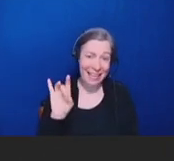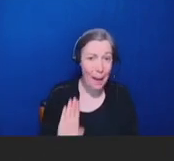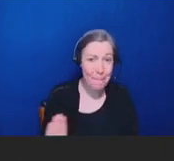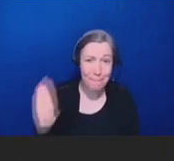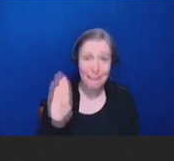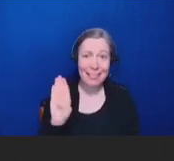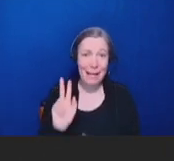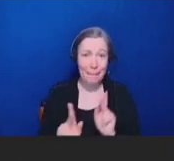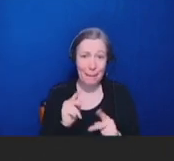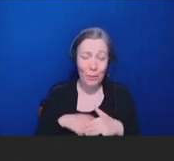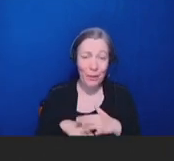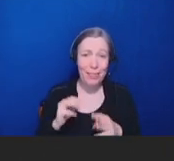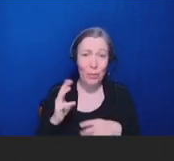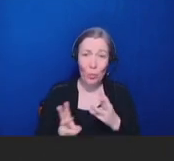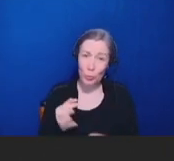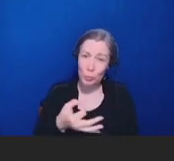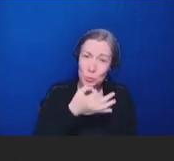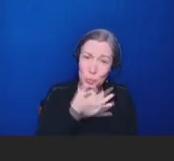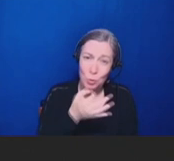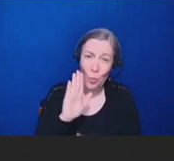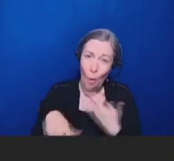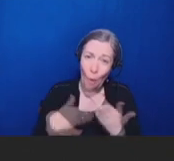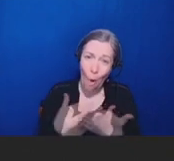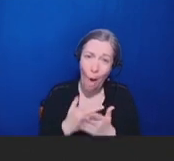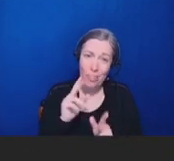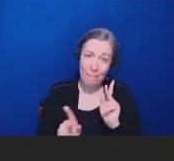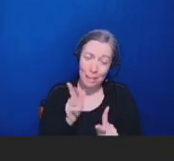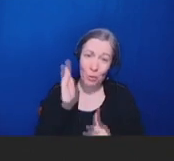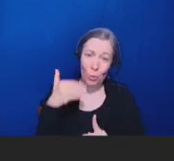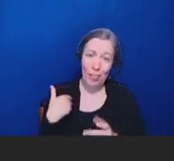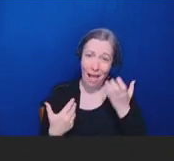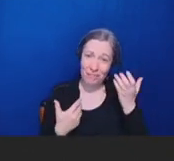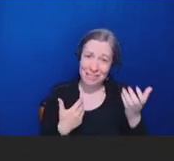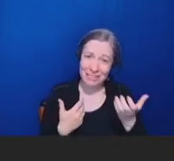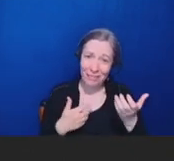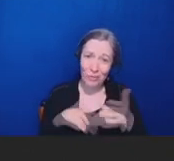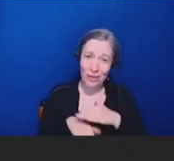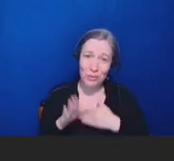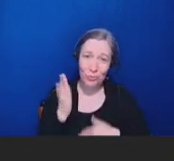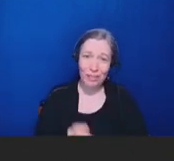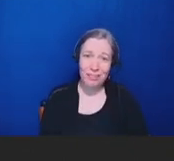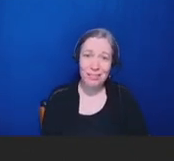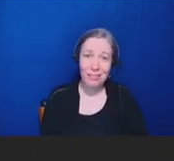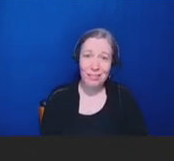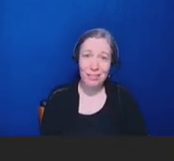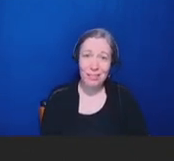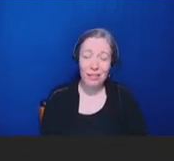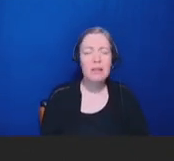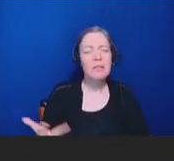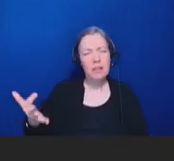will have cell phone access. And the old system that depended on communication to learn at